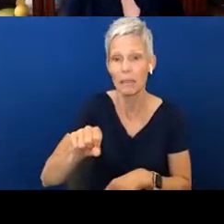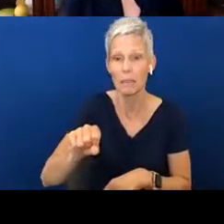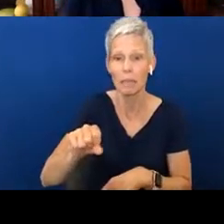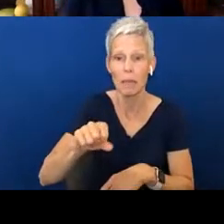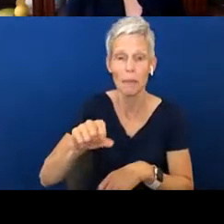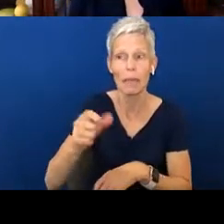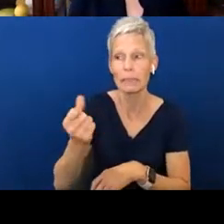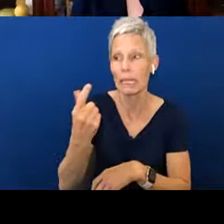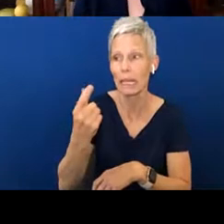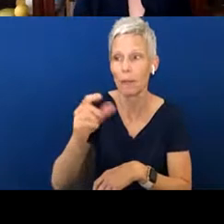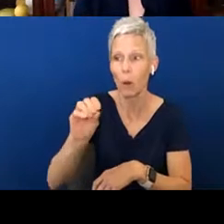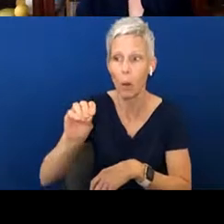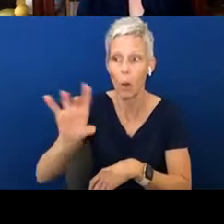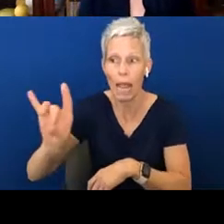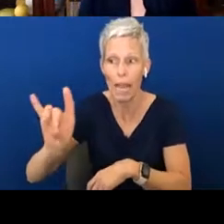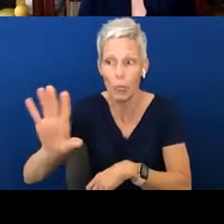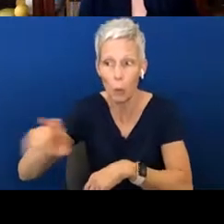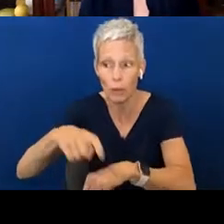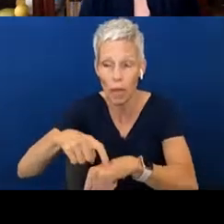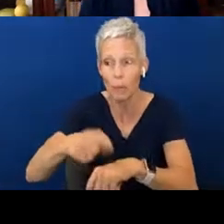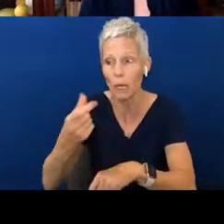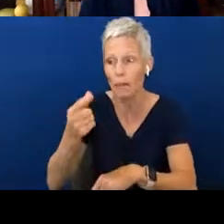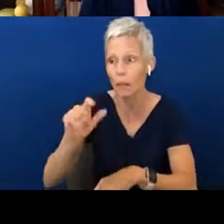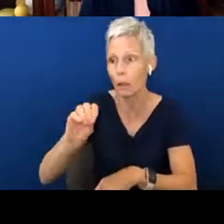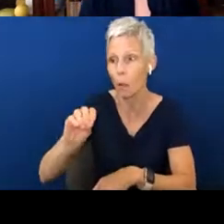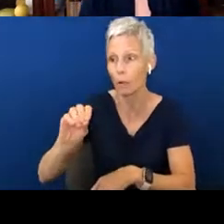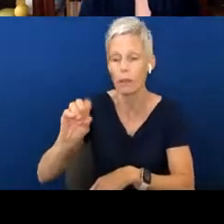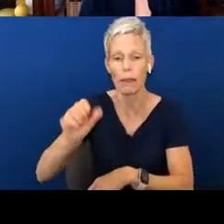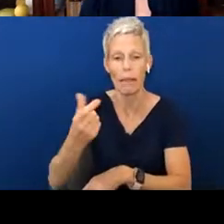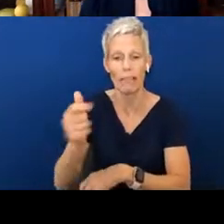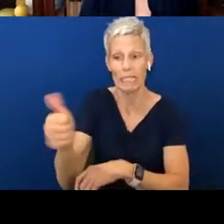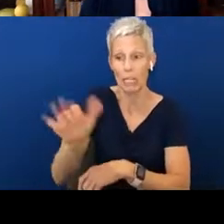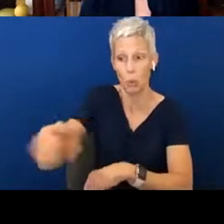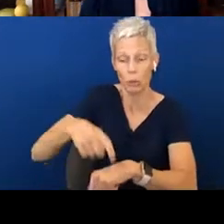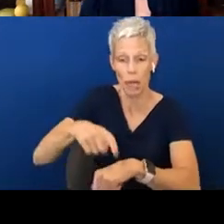but let's give it about 10 minutes from right now and take a breather and we're going to come back